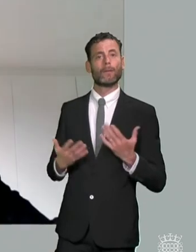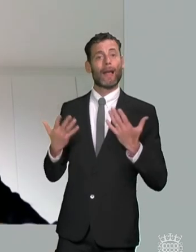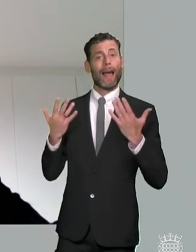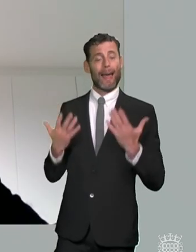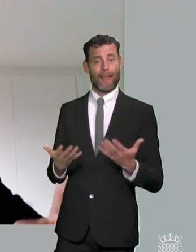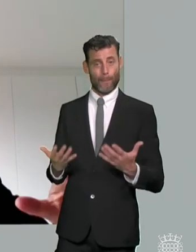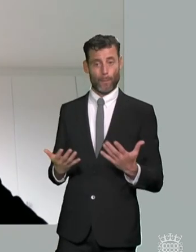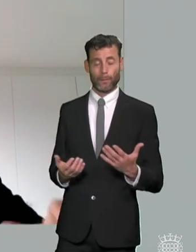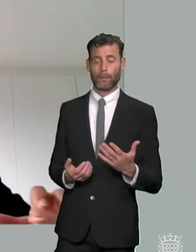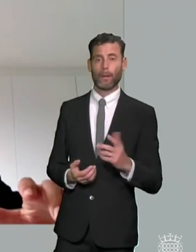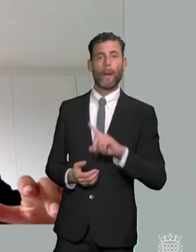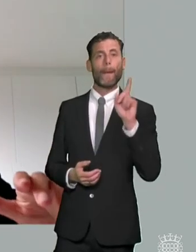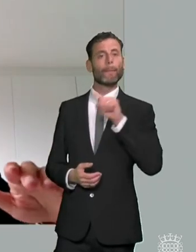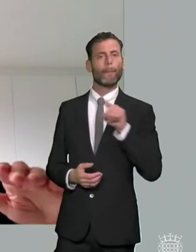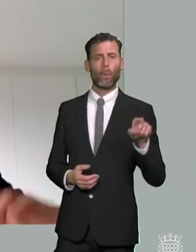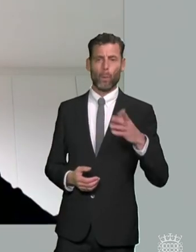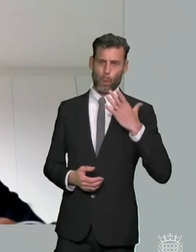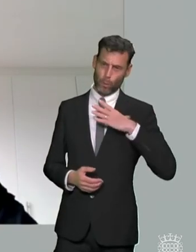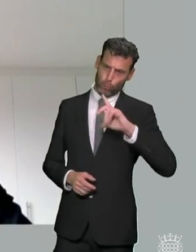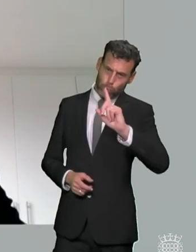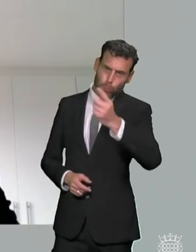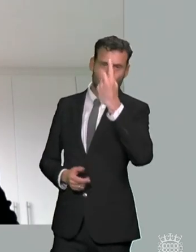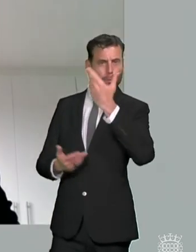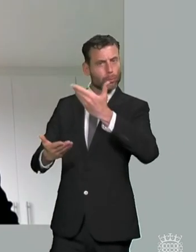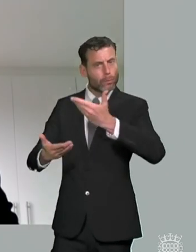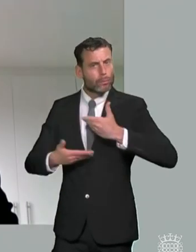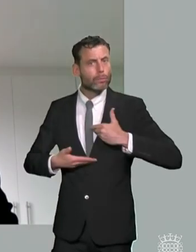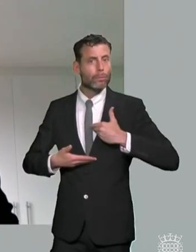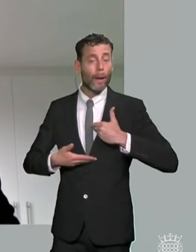rights of redress because they find it difficult to navigate the system and i think one of the